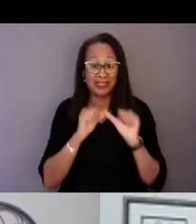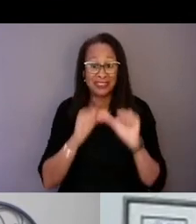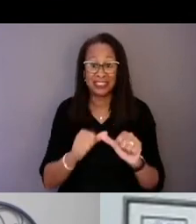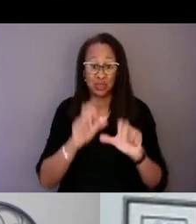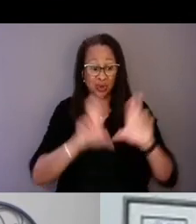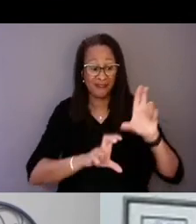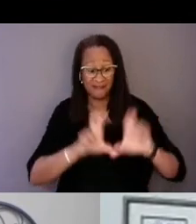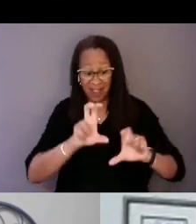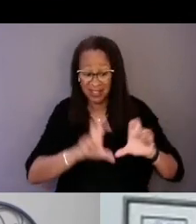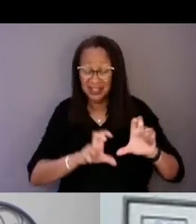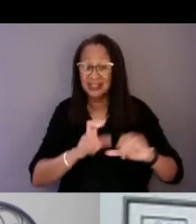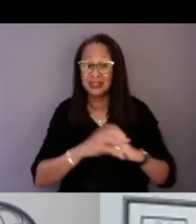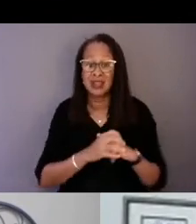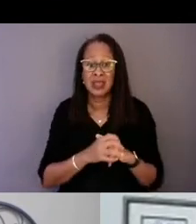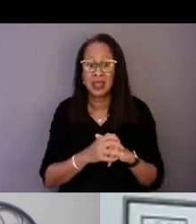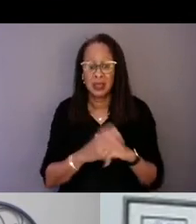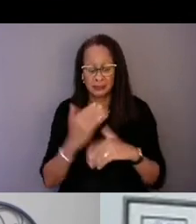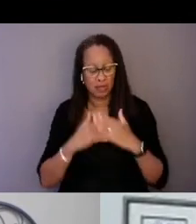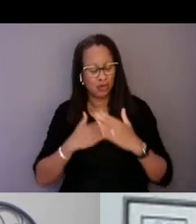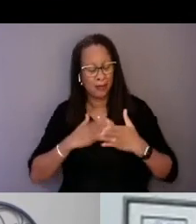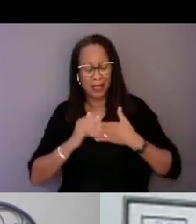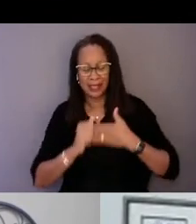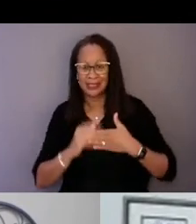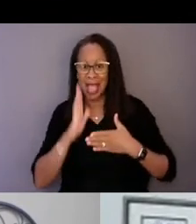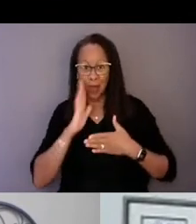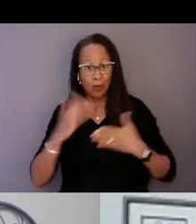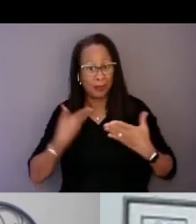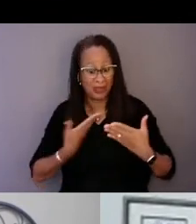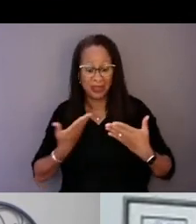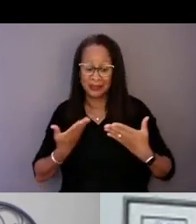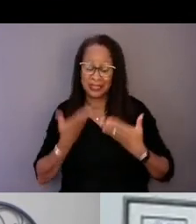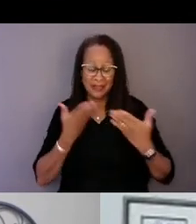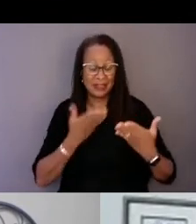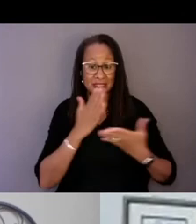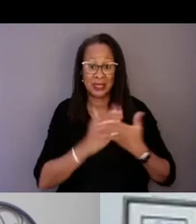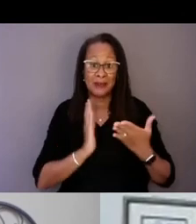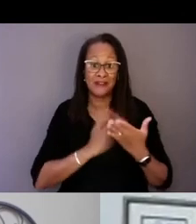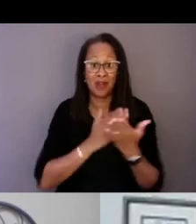Under my leadership, I will be investing some of our funds at SPRC